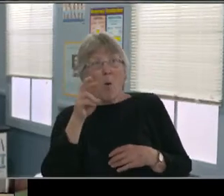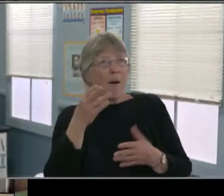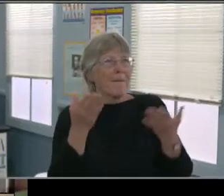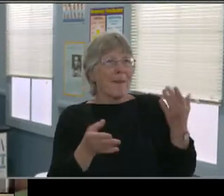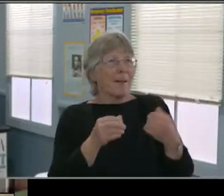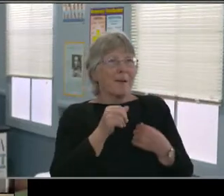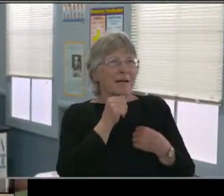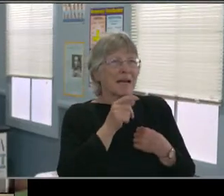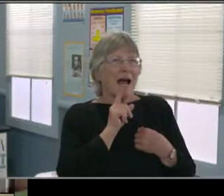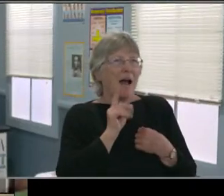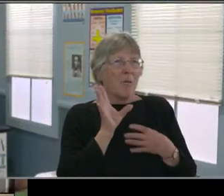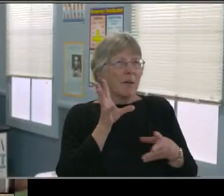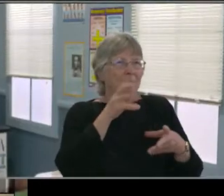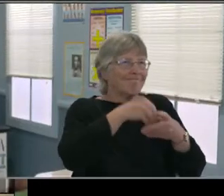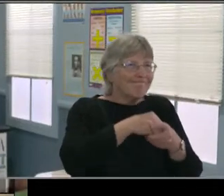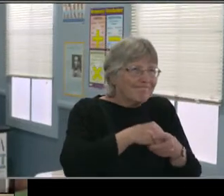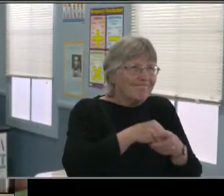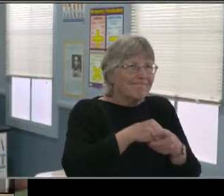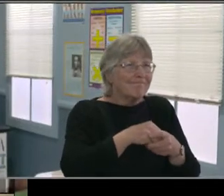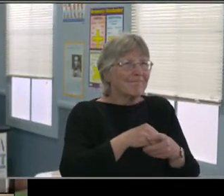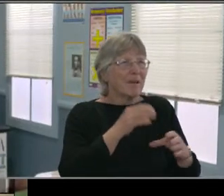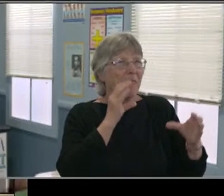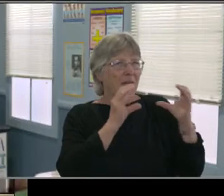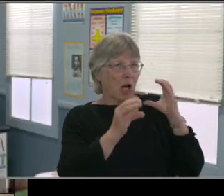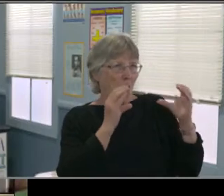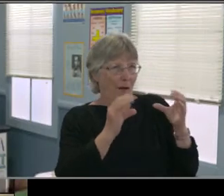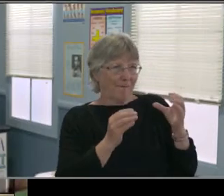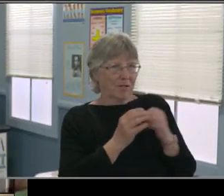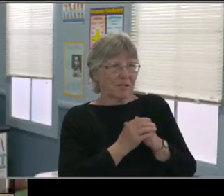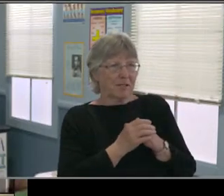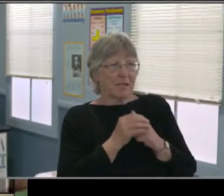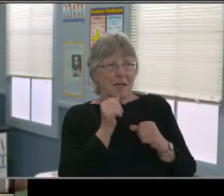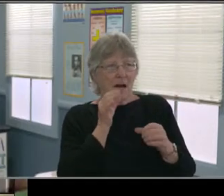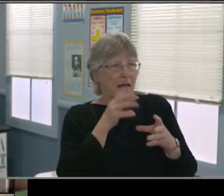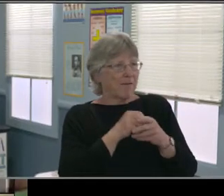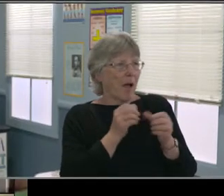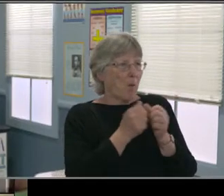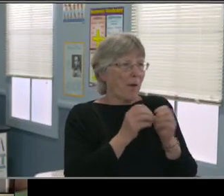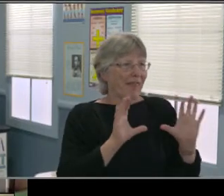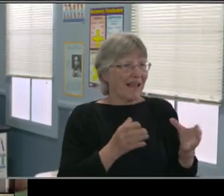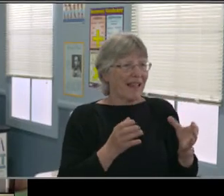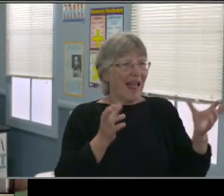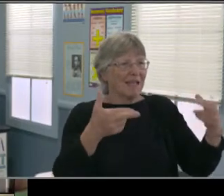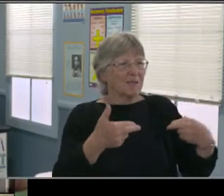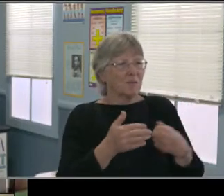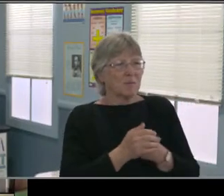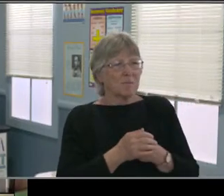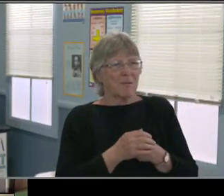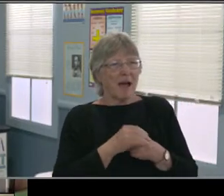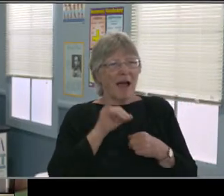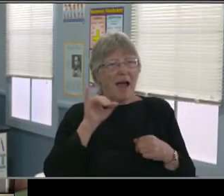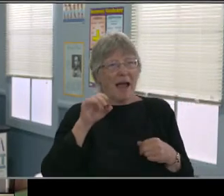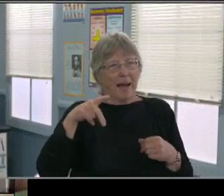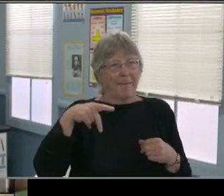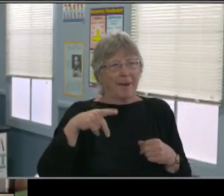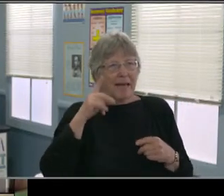no video, video. I know legally you can force kids to turn on their cameras. And I know sometimes